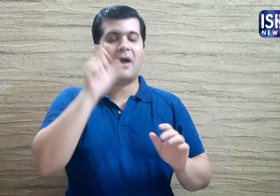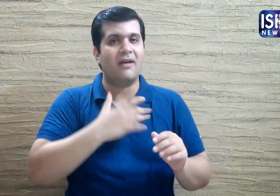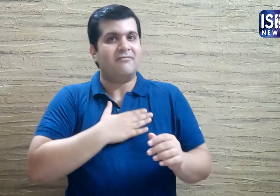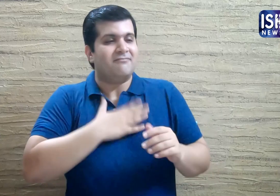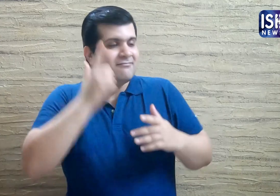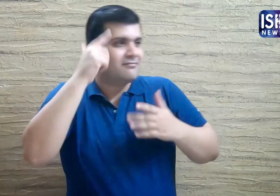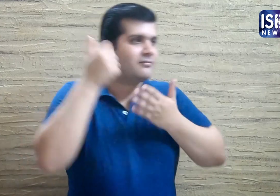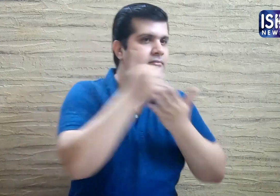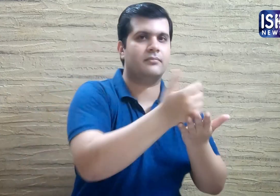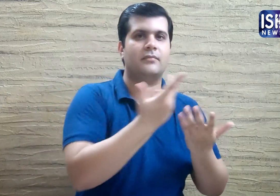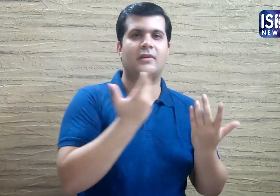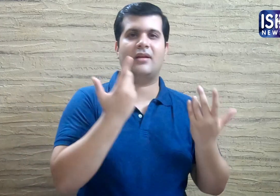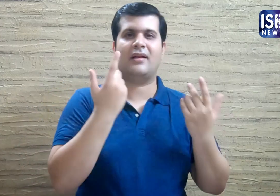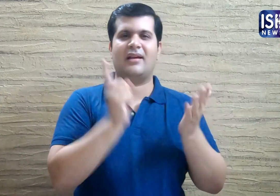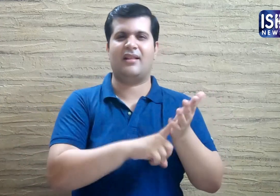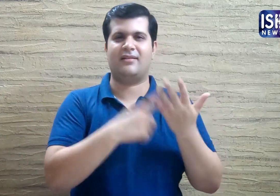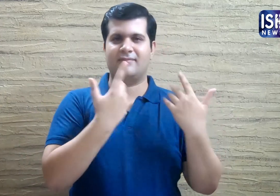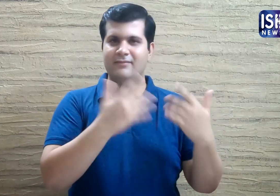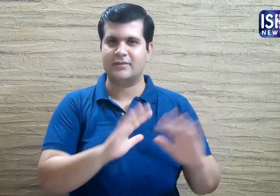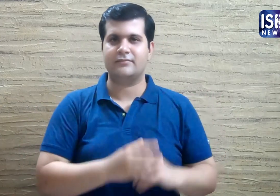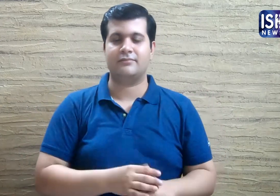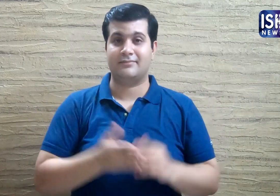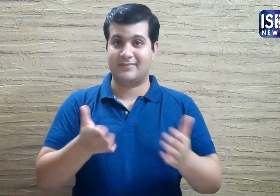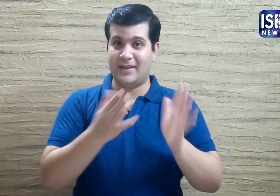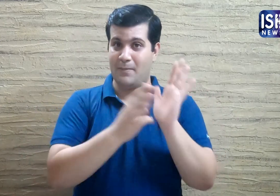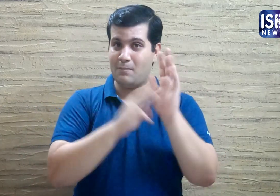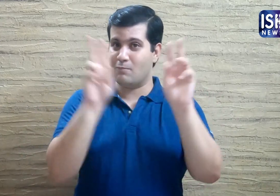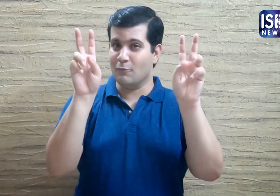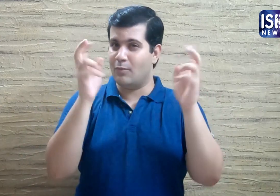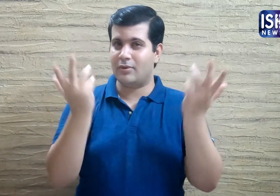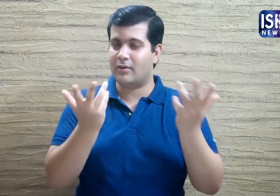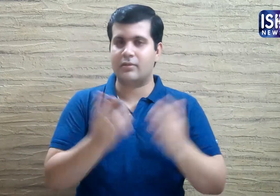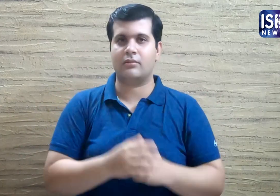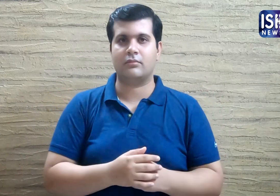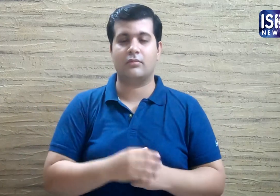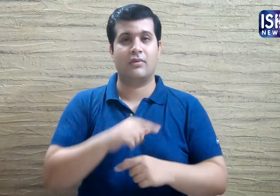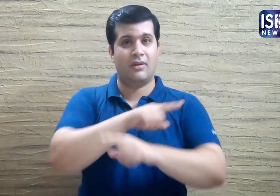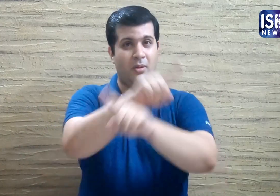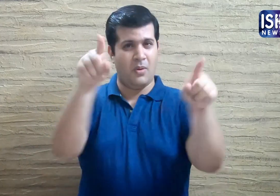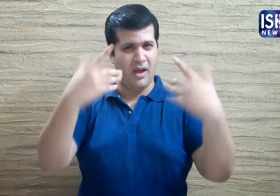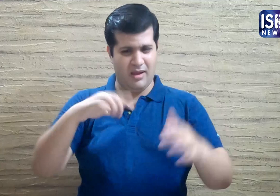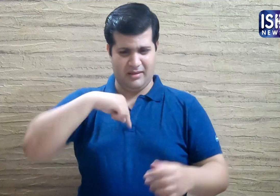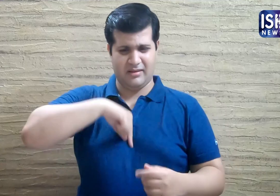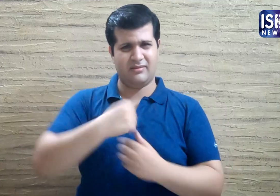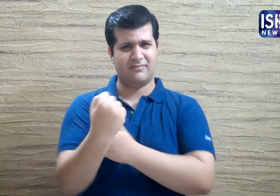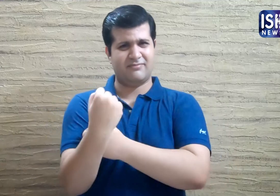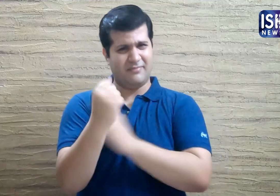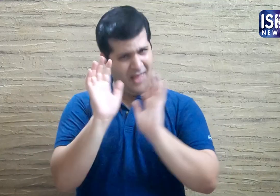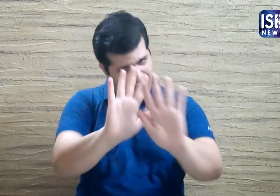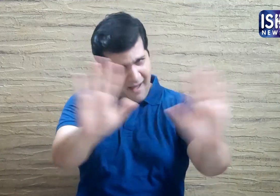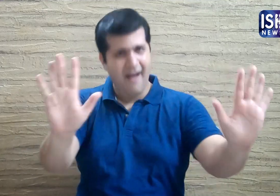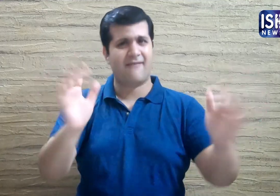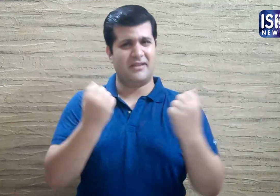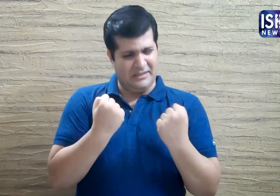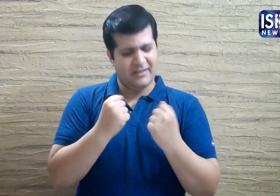Due to the man's kindness the butterfly died. Moral of the Story: Everyone is strong.